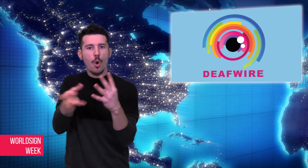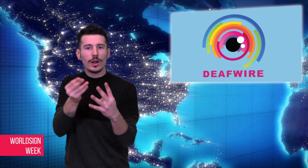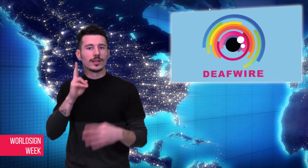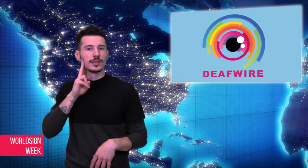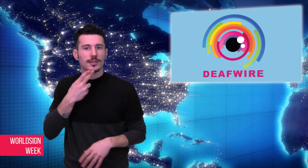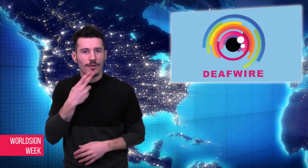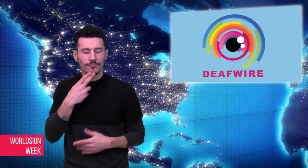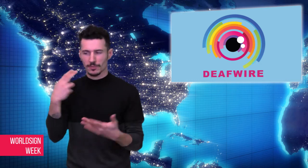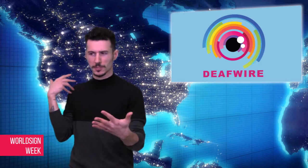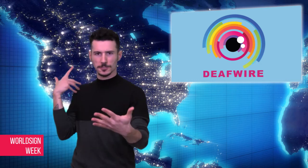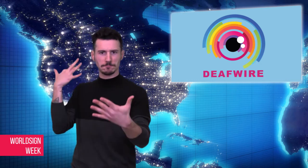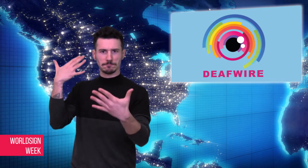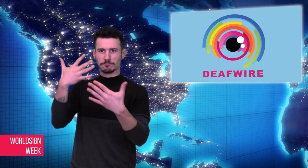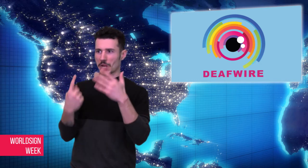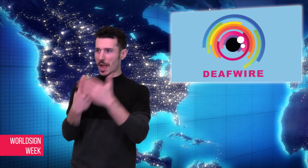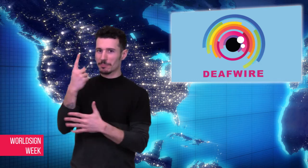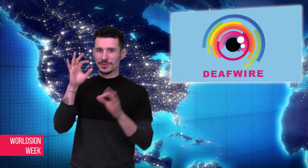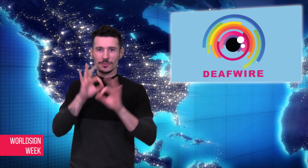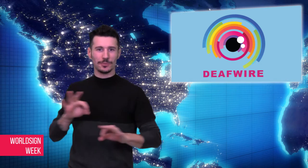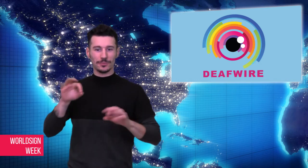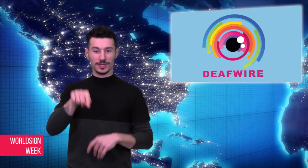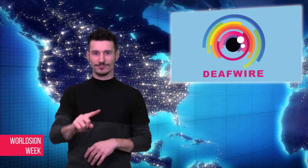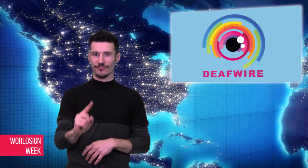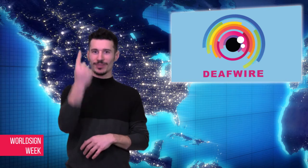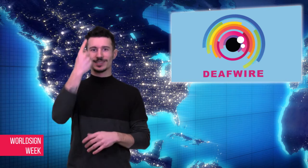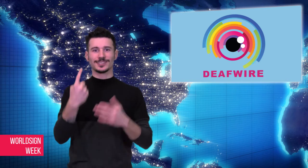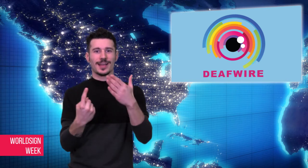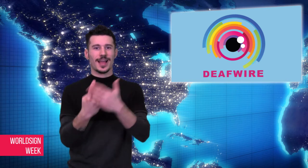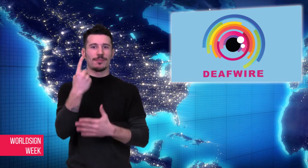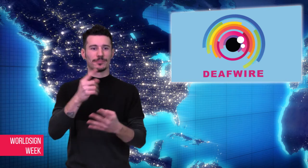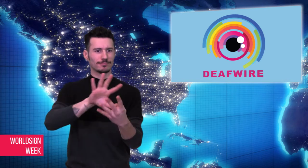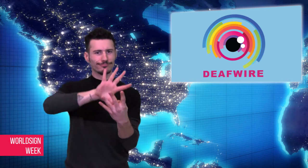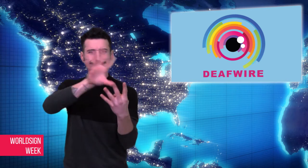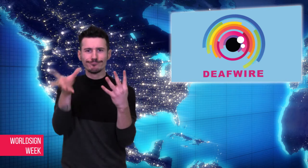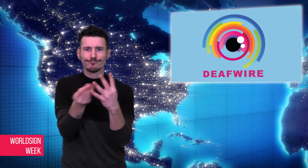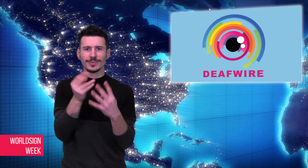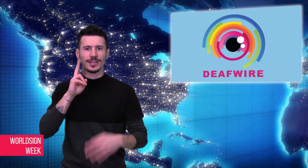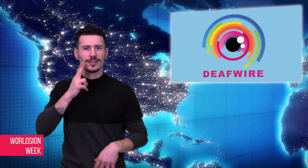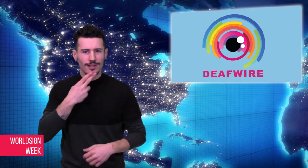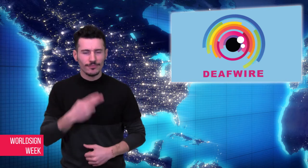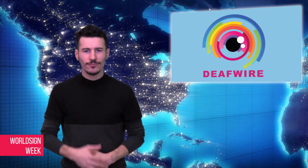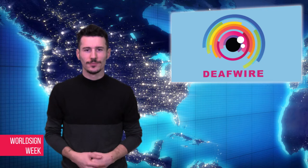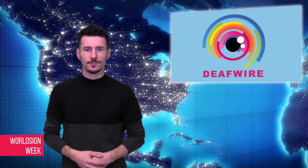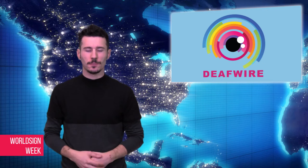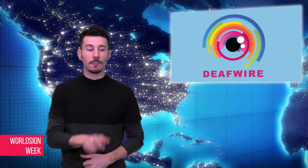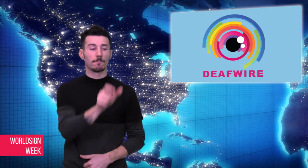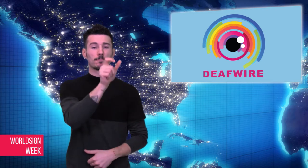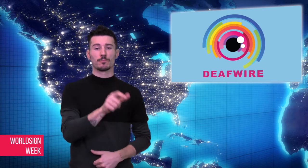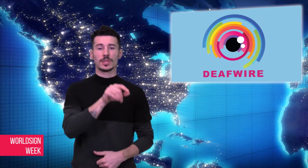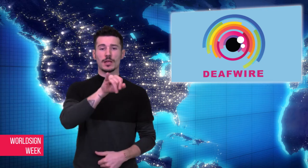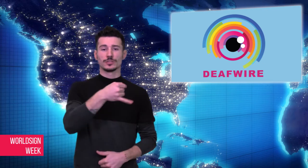something that has not been done before! Josh Feldman and Shoshanah